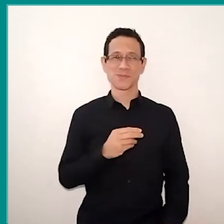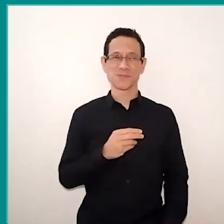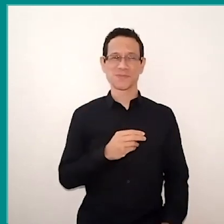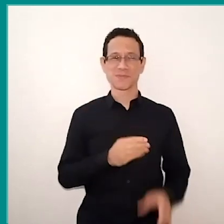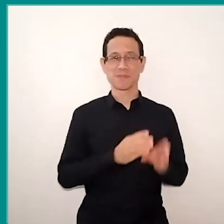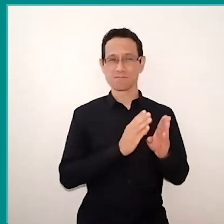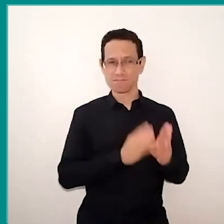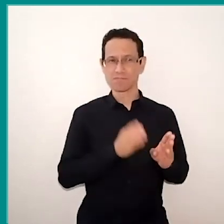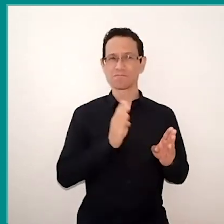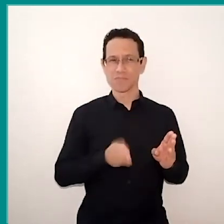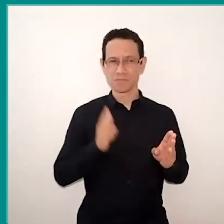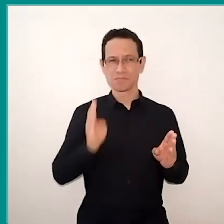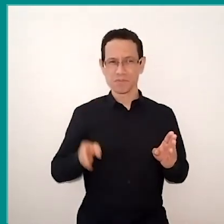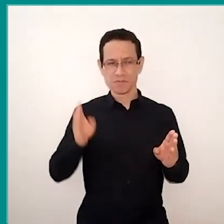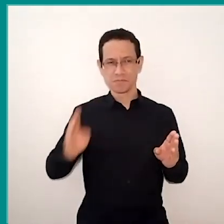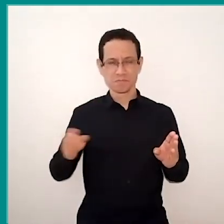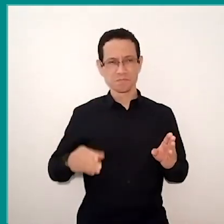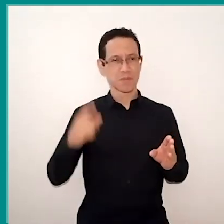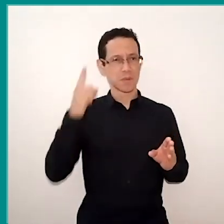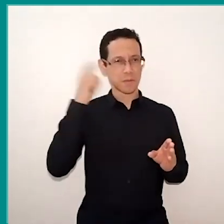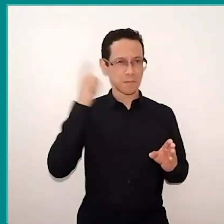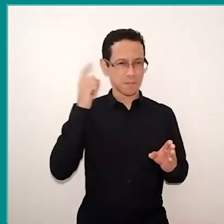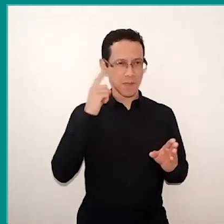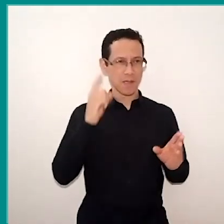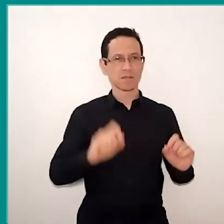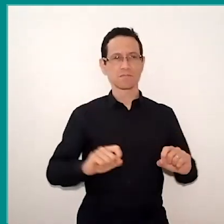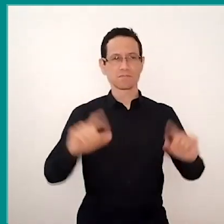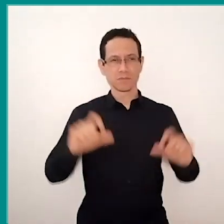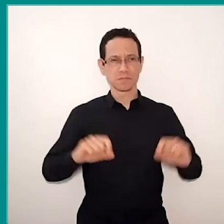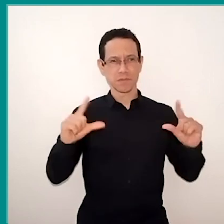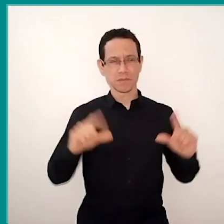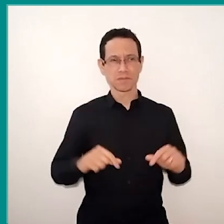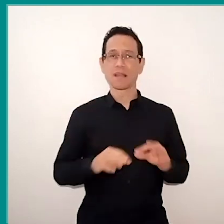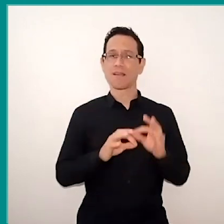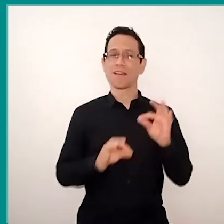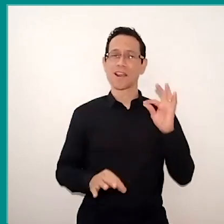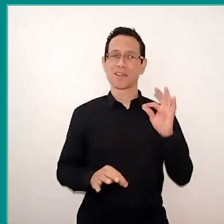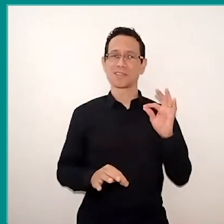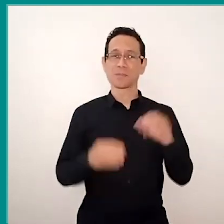the image sequence, the sound I was going to use. The project, it's hard, but a tip is to test everything first,